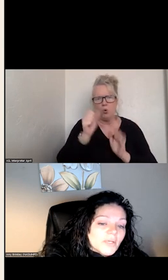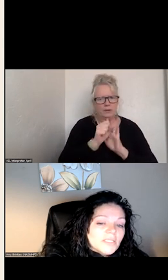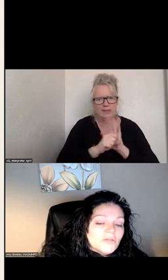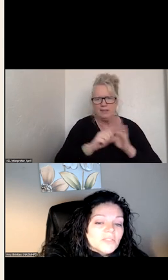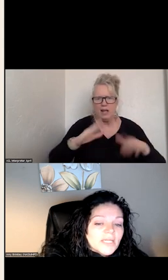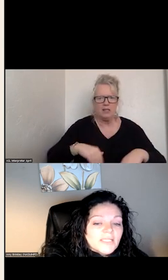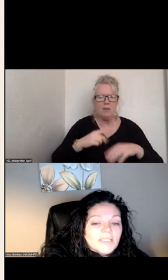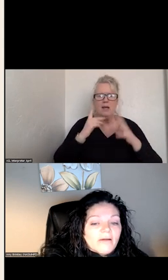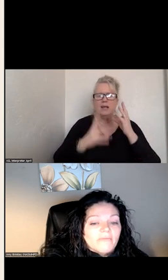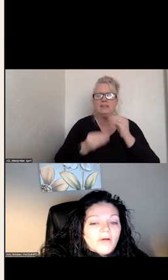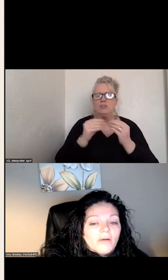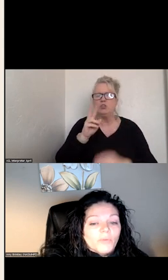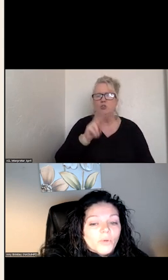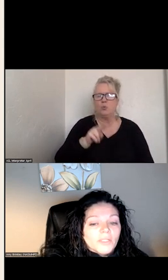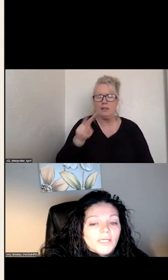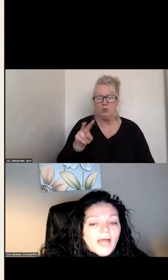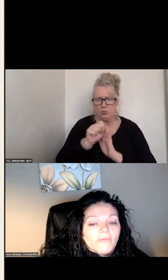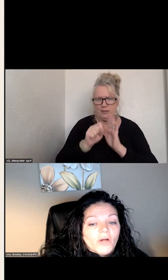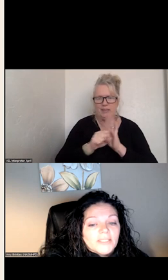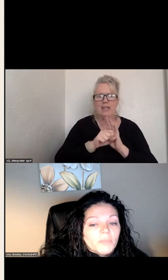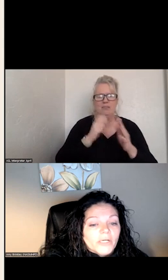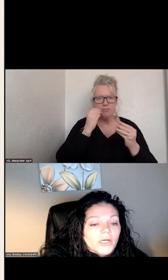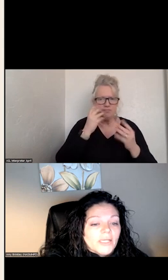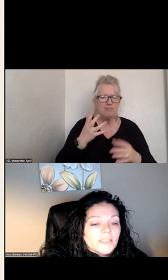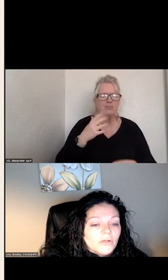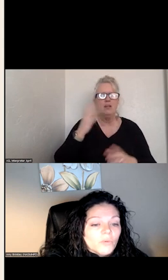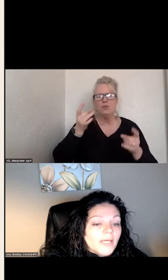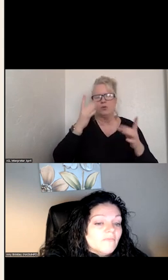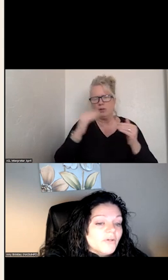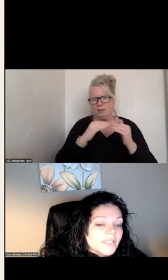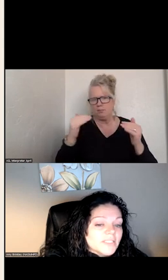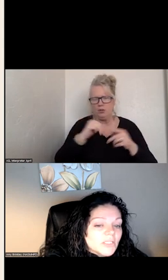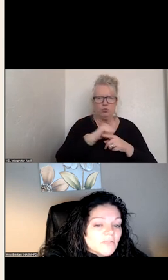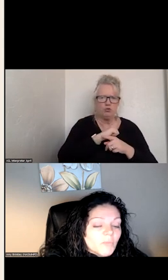22 STATES HAVE CRISIS PEER TRAININGS IN VARIOUS WAYS OF